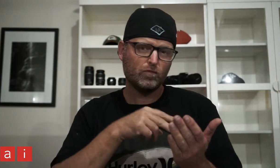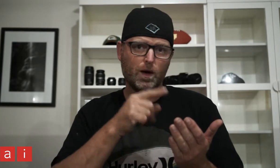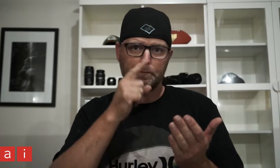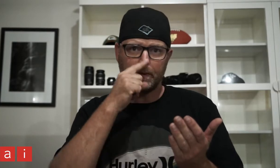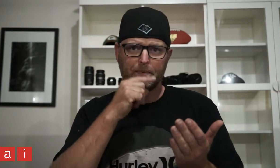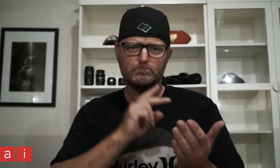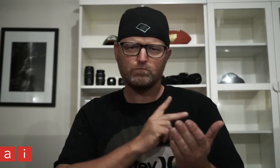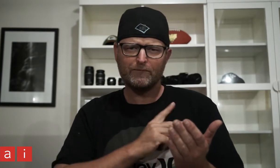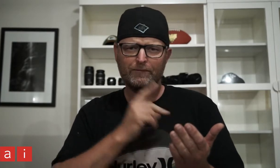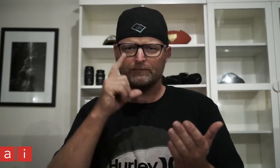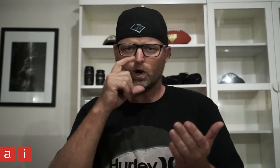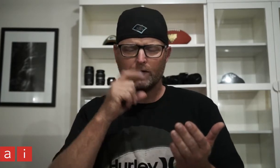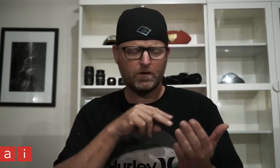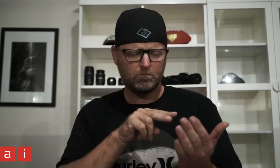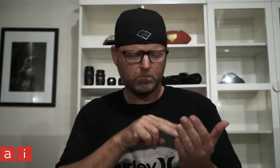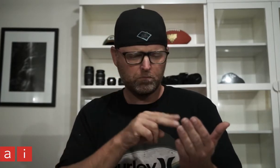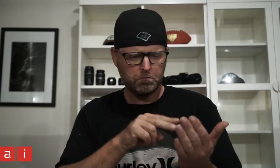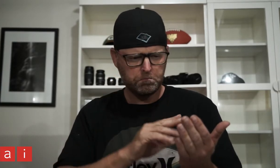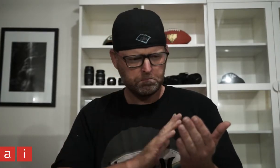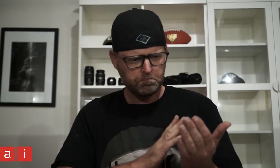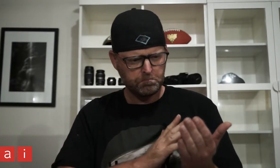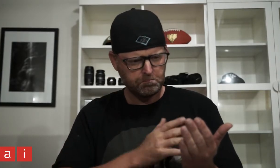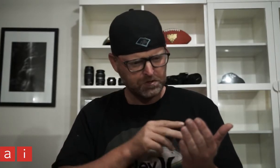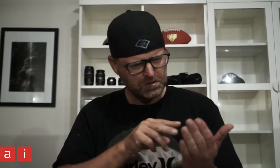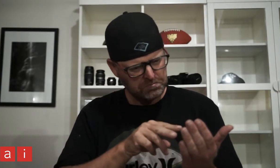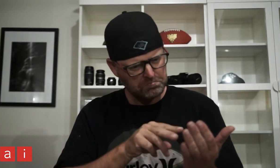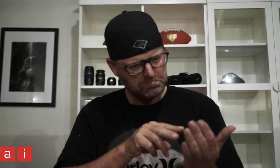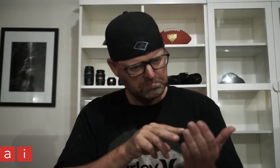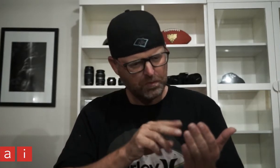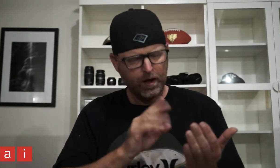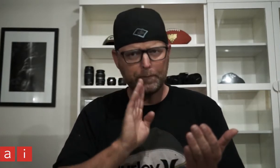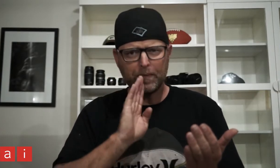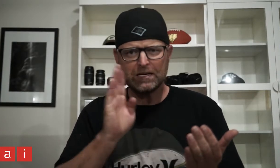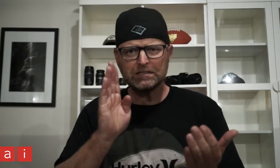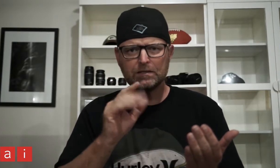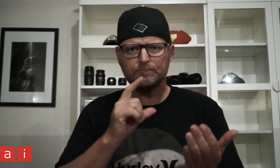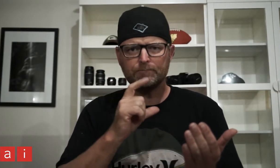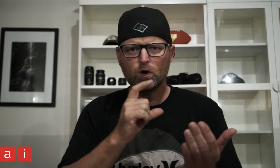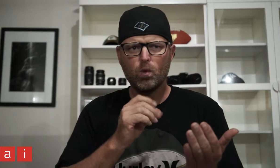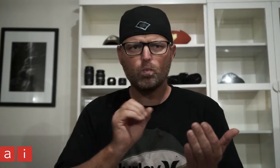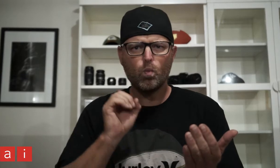and saw all the professional photographers posting amazing photos